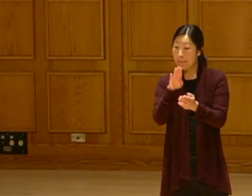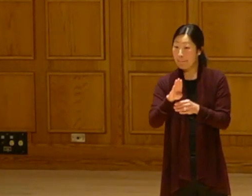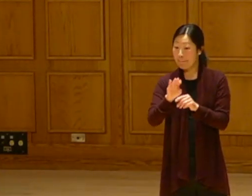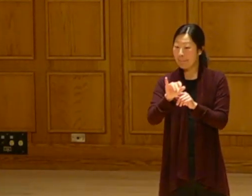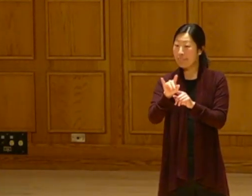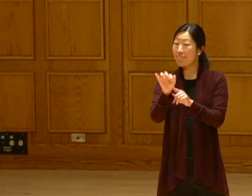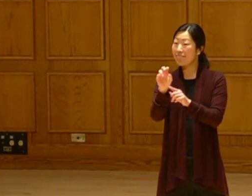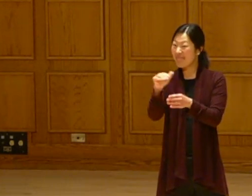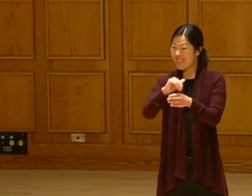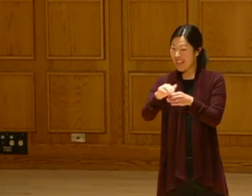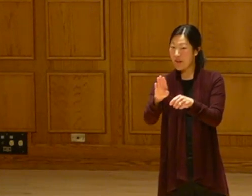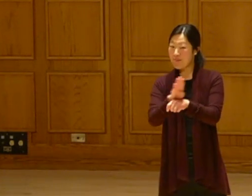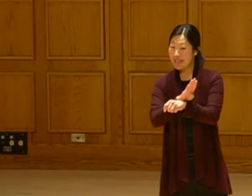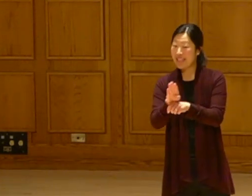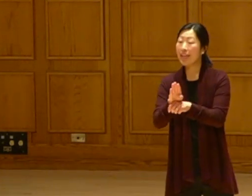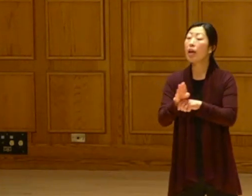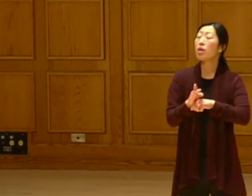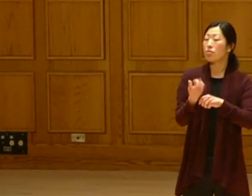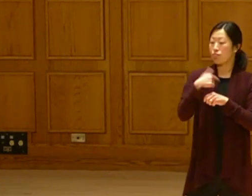Which is a billion-dollar business. We need to begin the energy business.